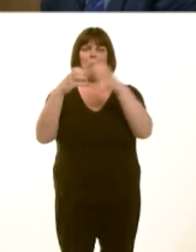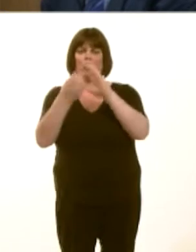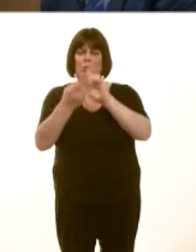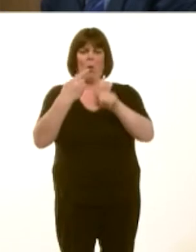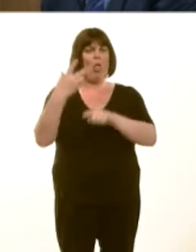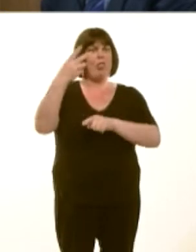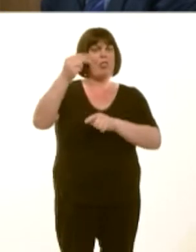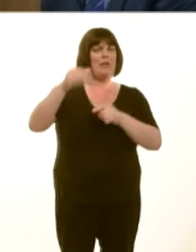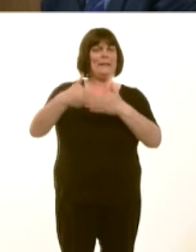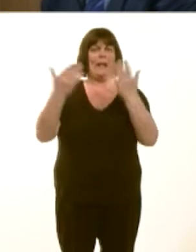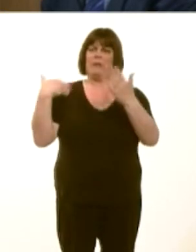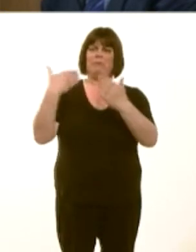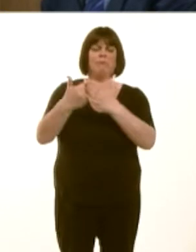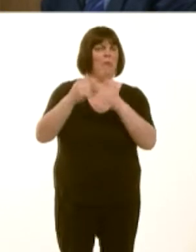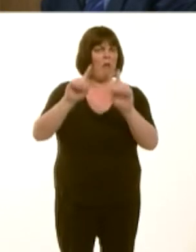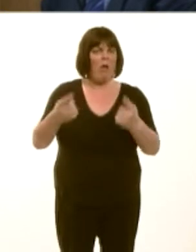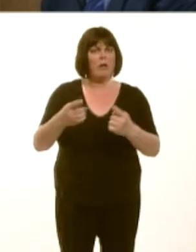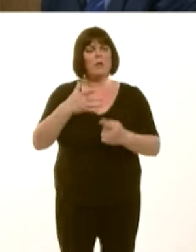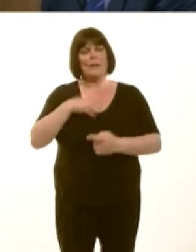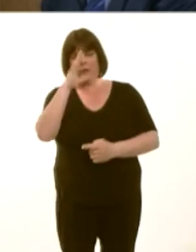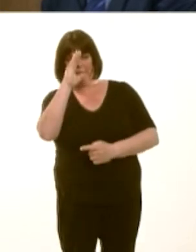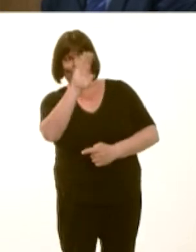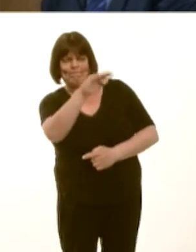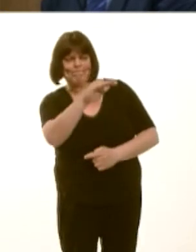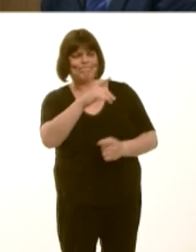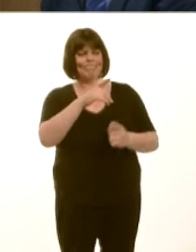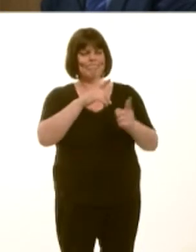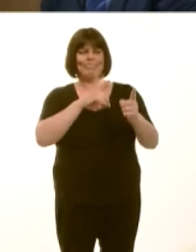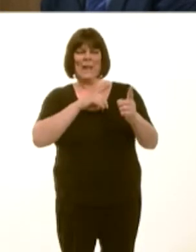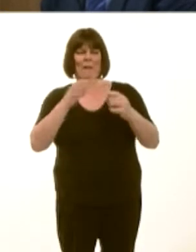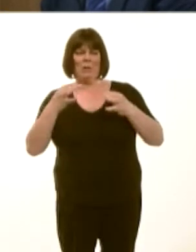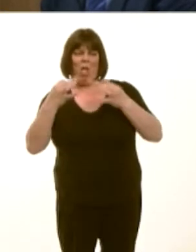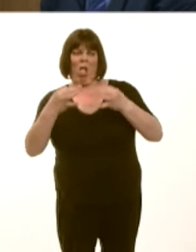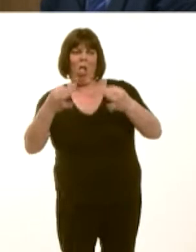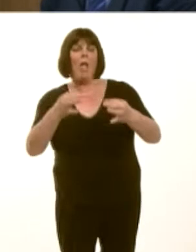must inform a person whoís raised a concern of the reason for that delay.